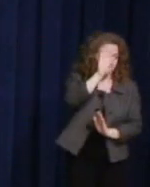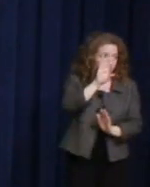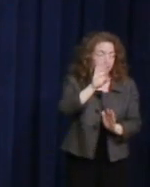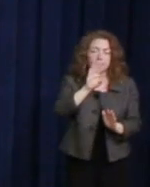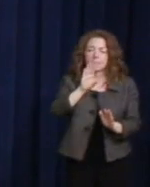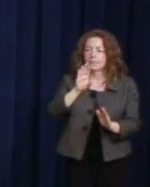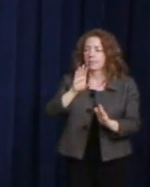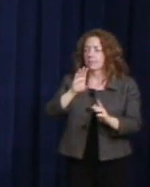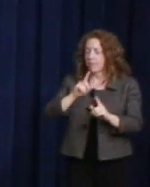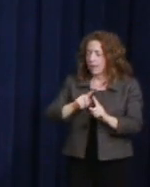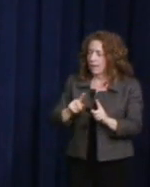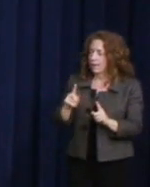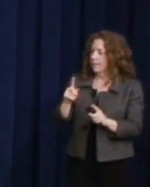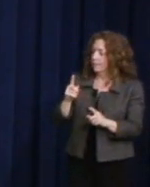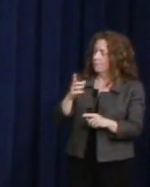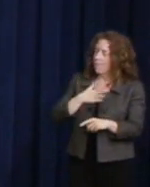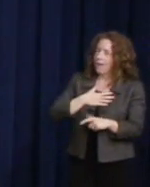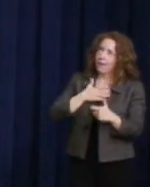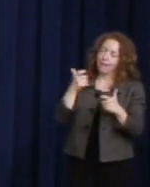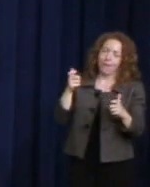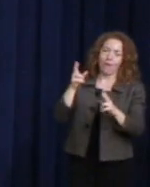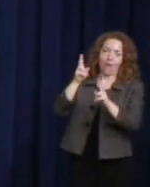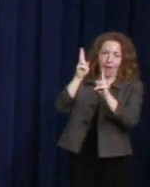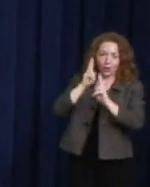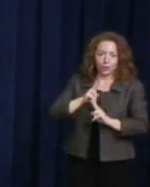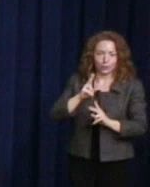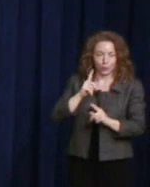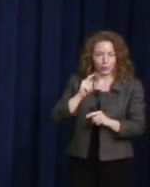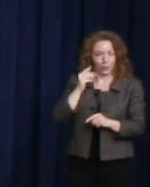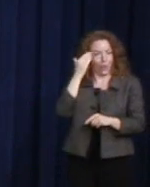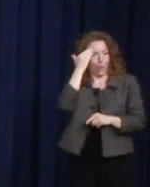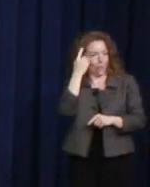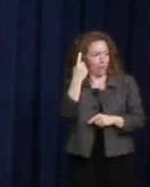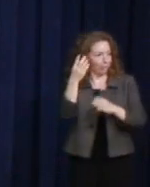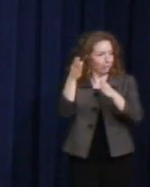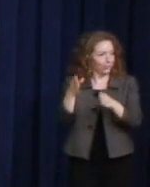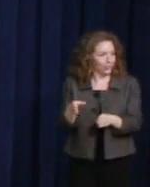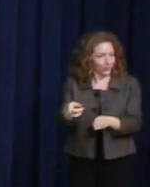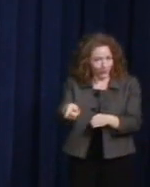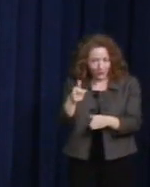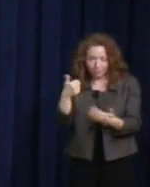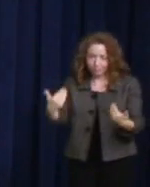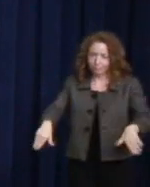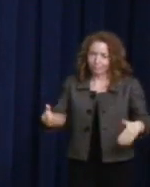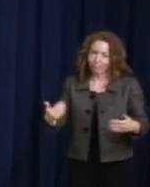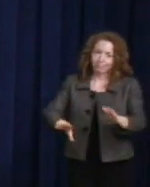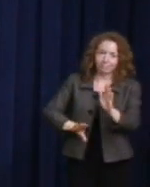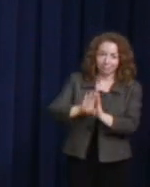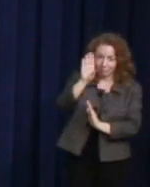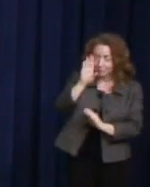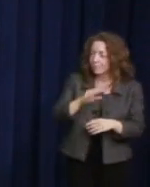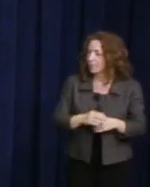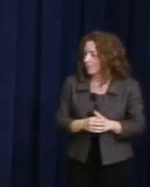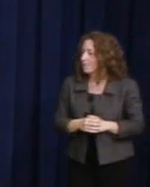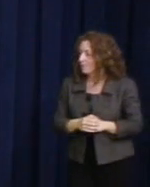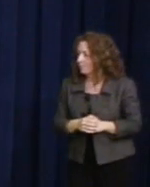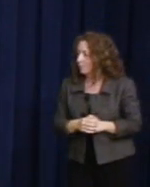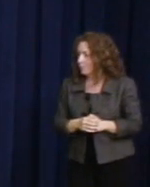of the great ceiling breakers that we have, one of the country's treasures.